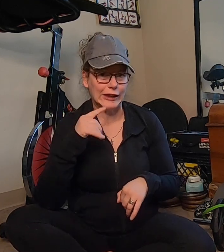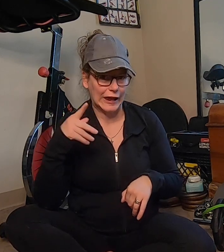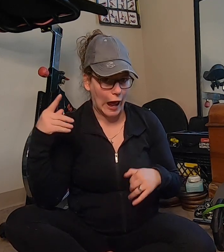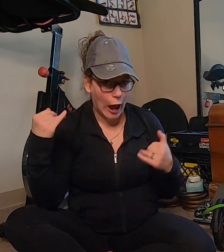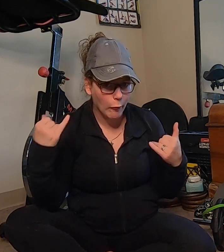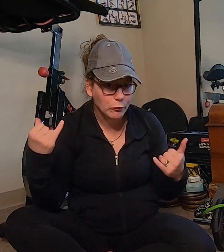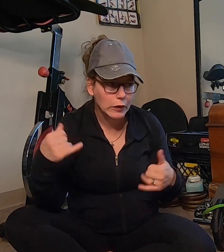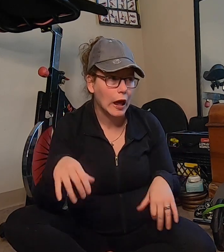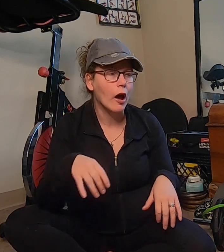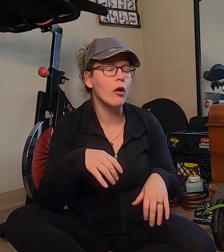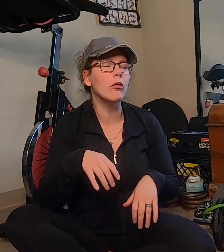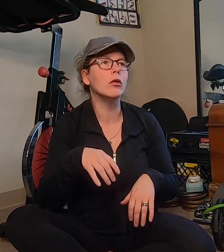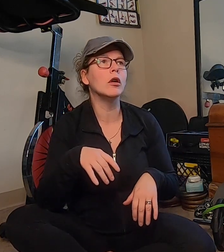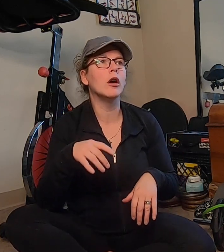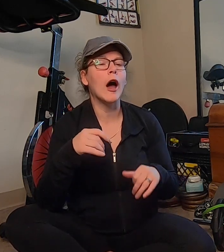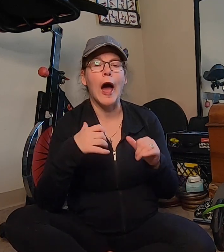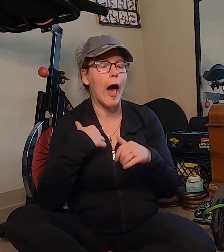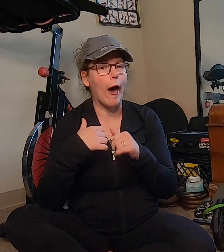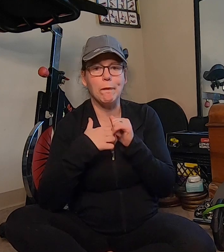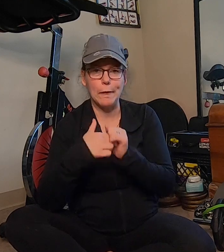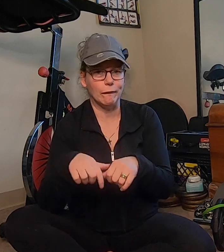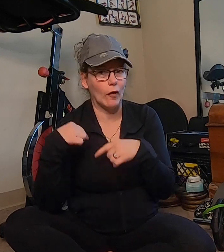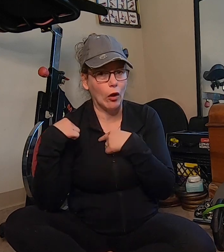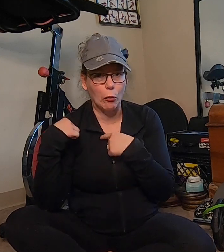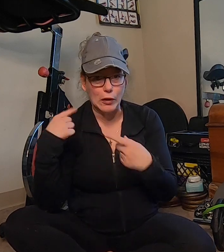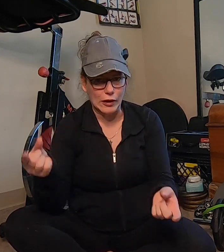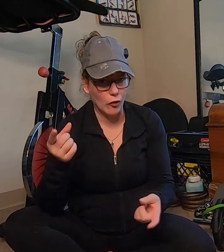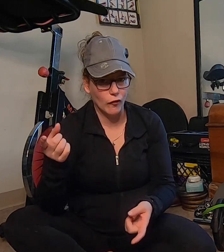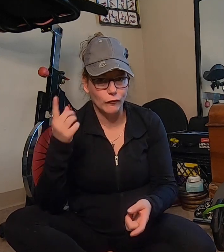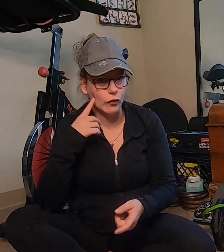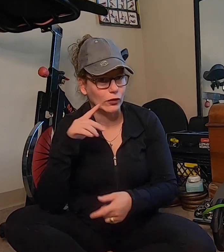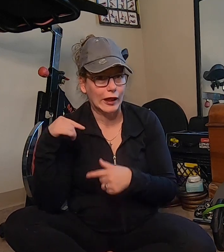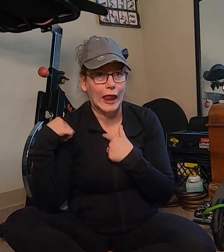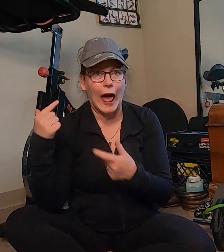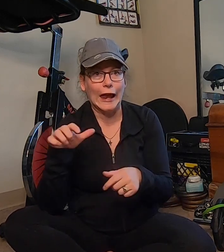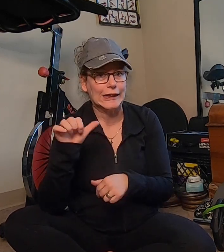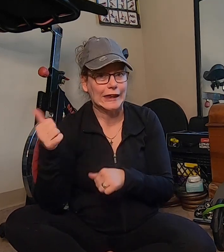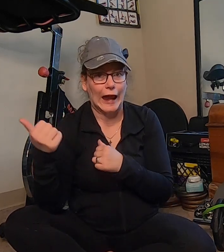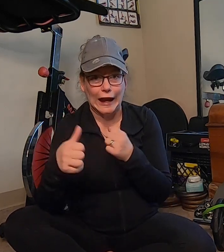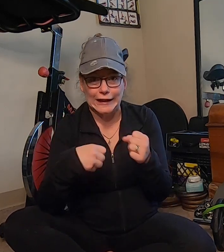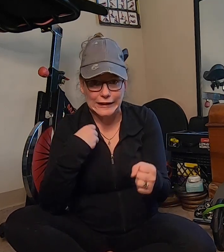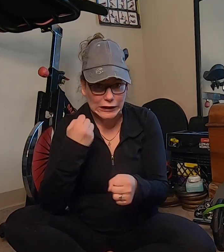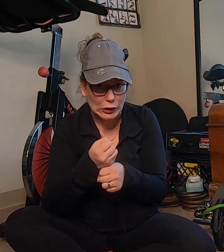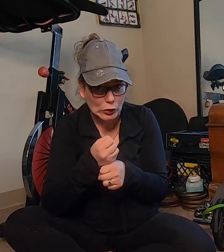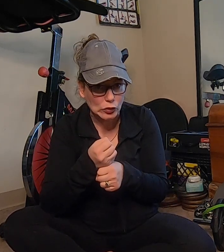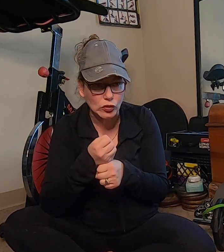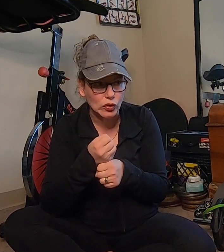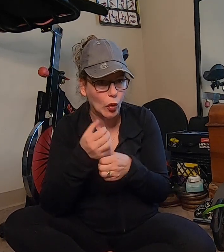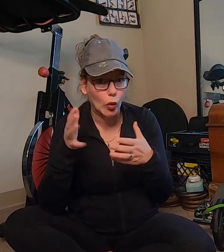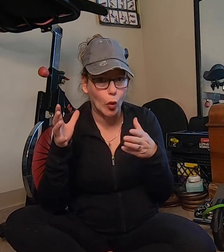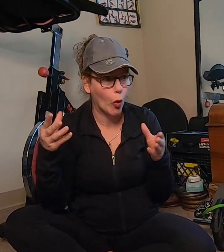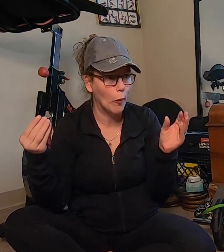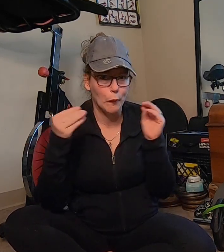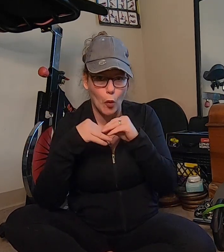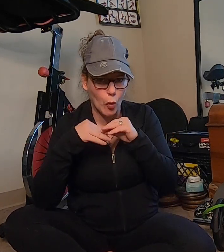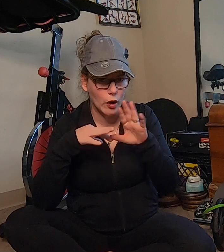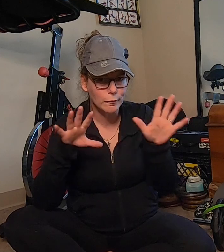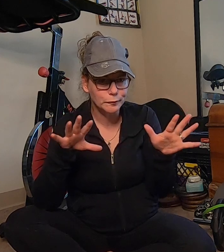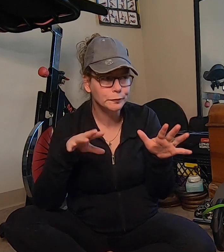has an app now. I've been following her for the last 10 years or more